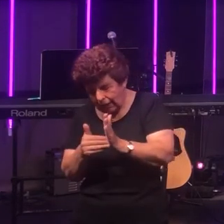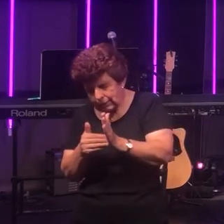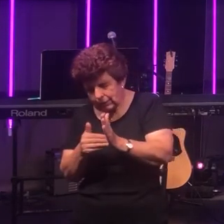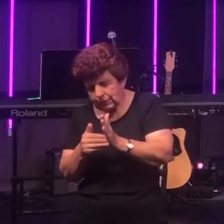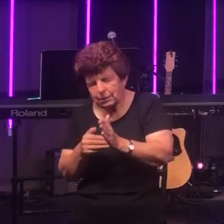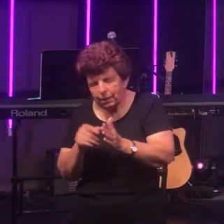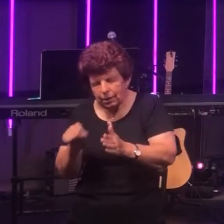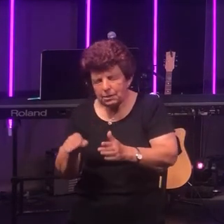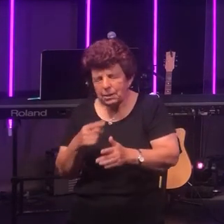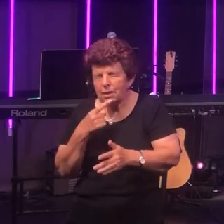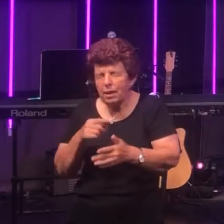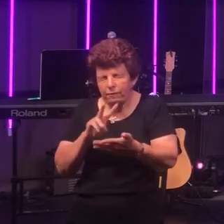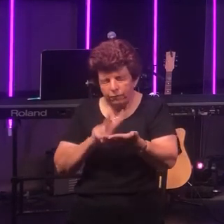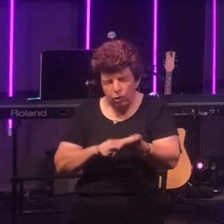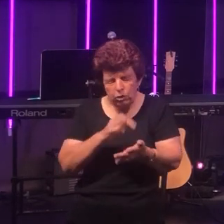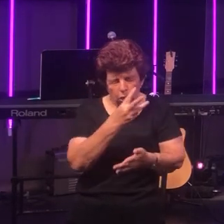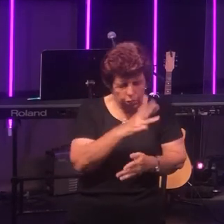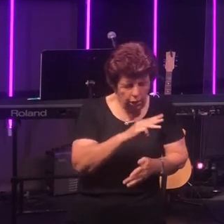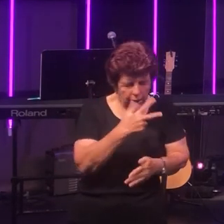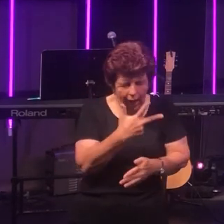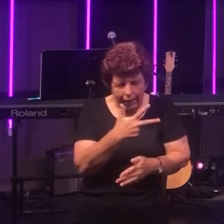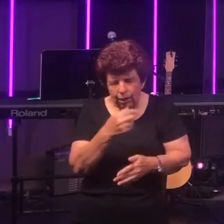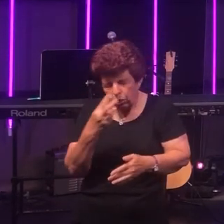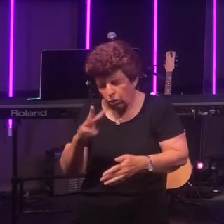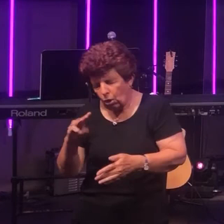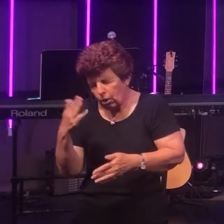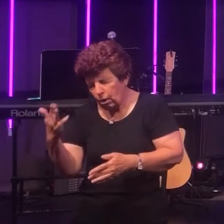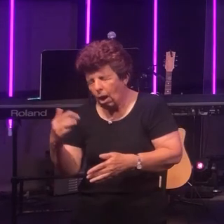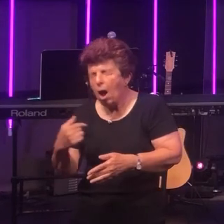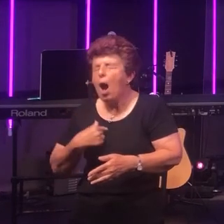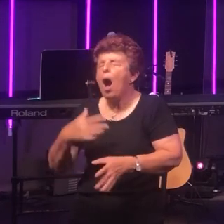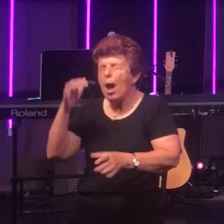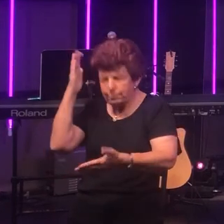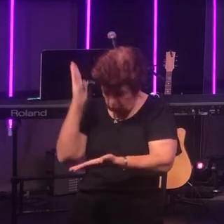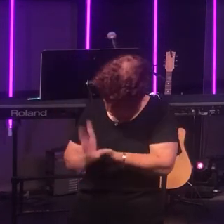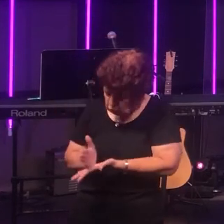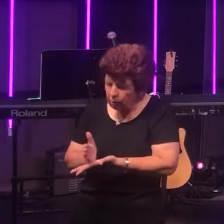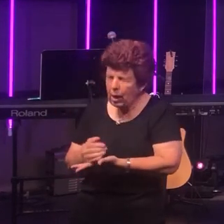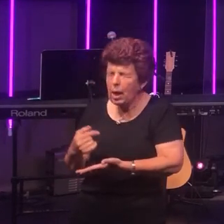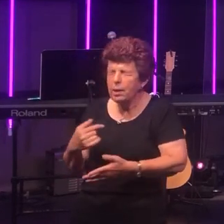Scripture in verses 38 and 39 it says... "I'm convinced that neither death nor